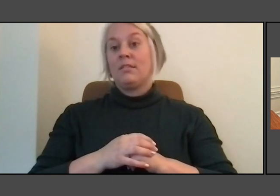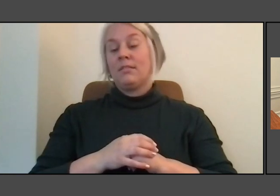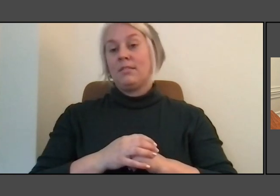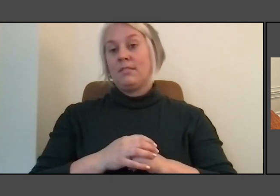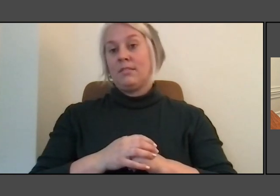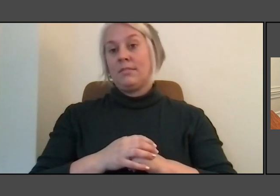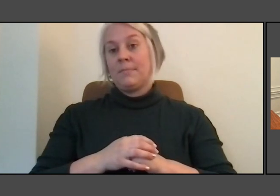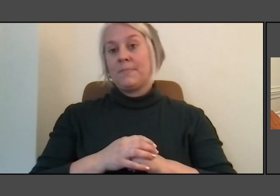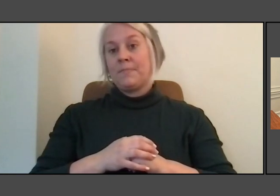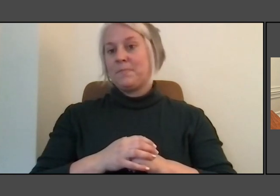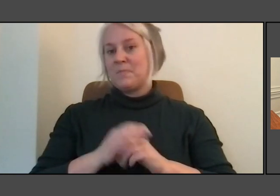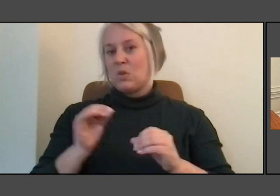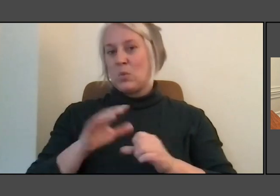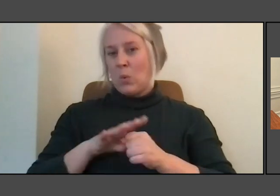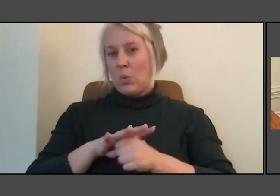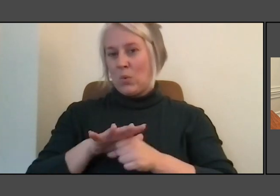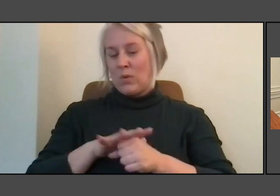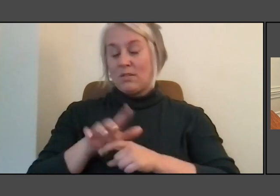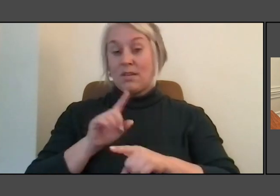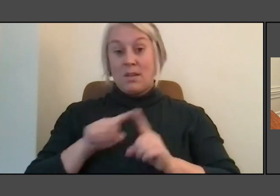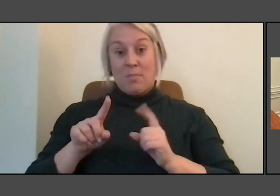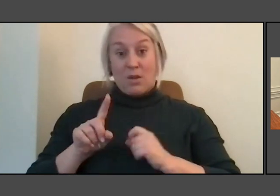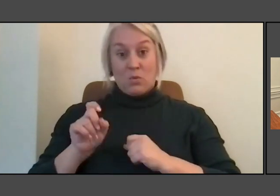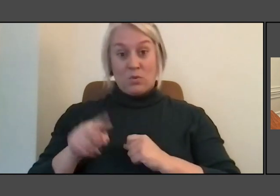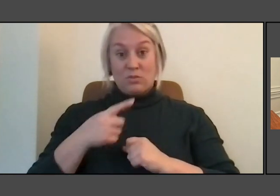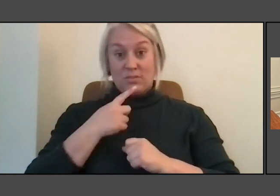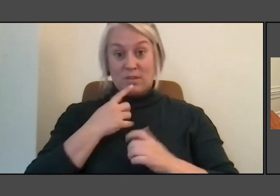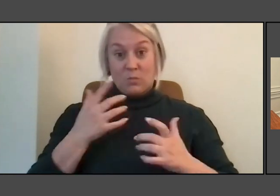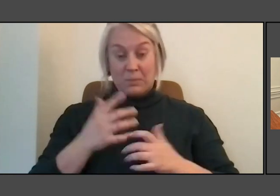But this question is, could you talk more about how you worked